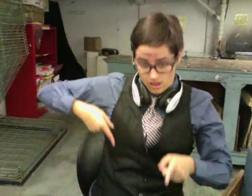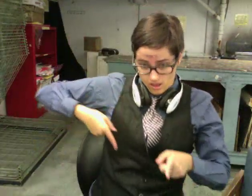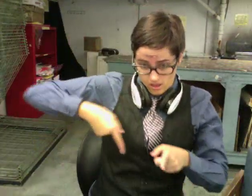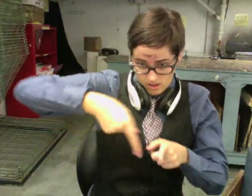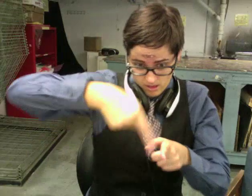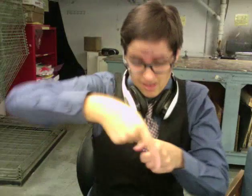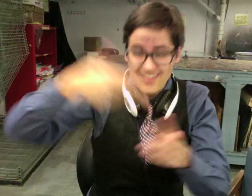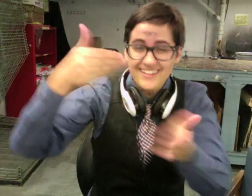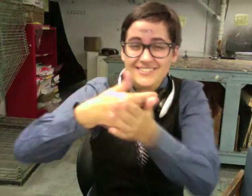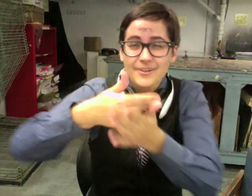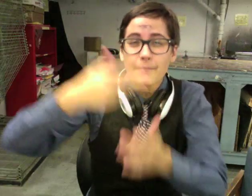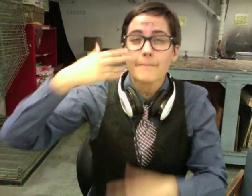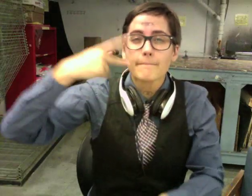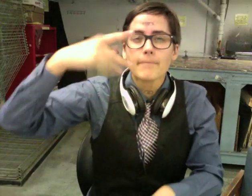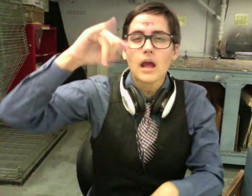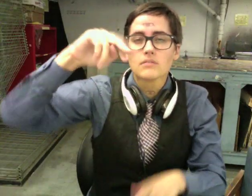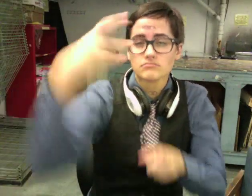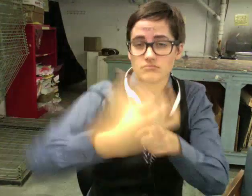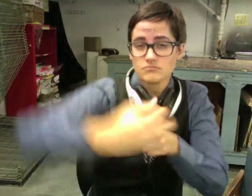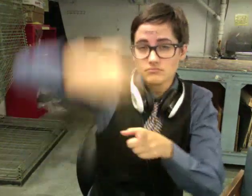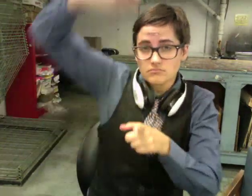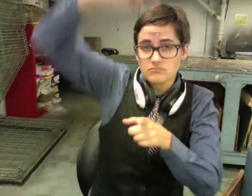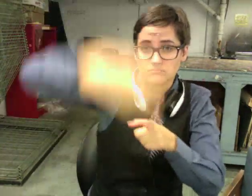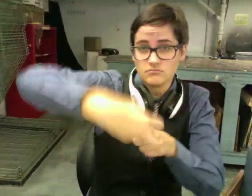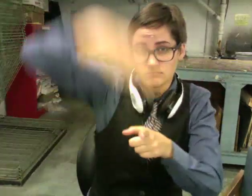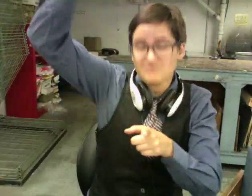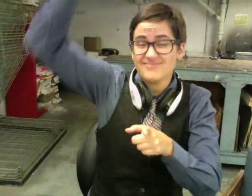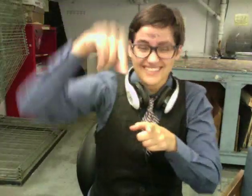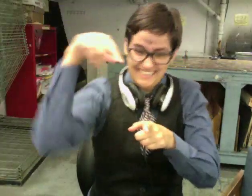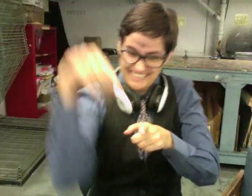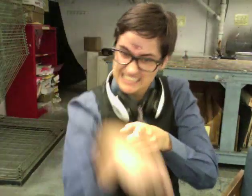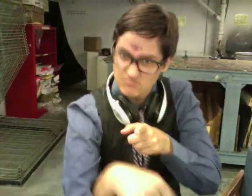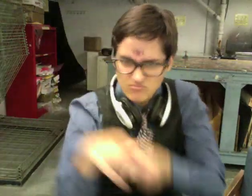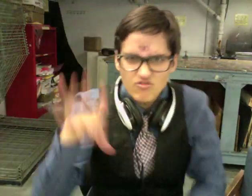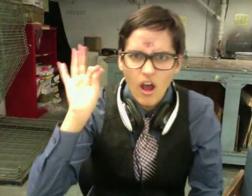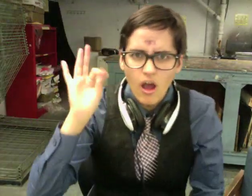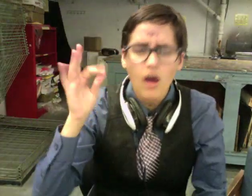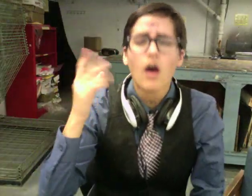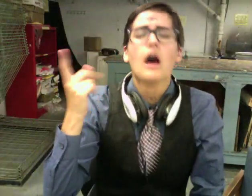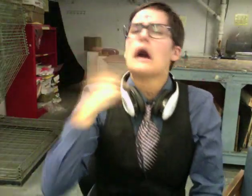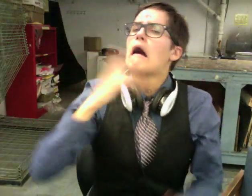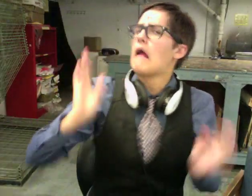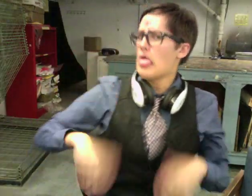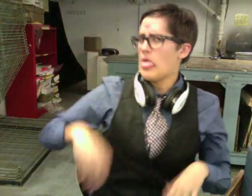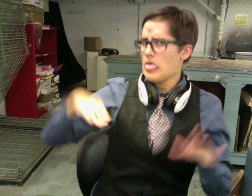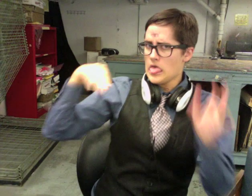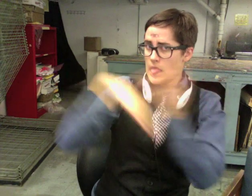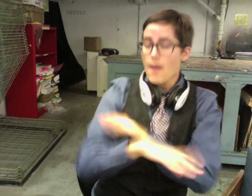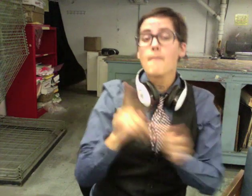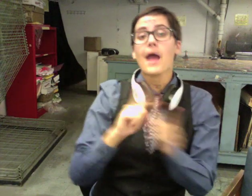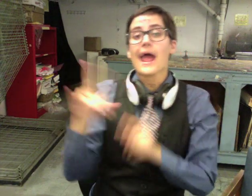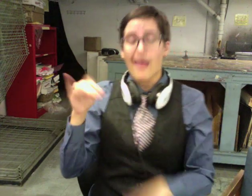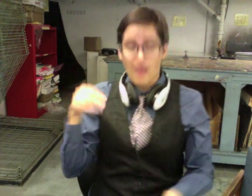area of Lane 5. He said he has not yet ventured into it, merely peered down at its strange